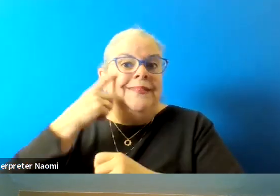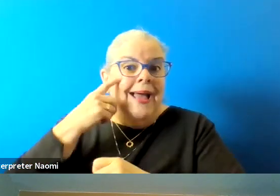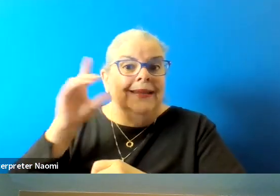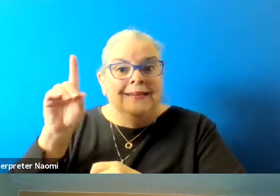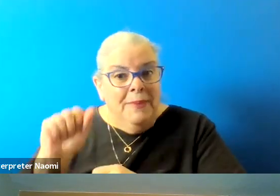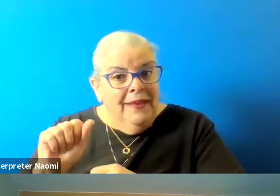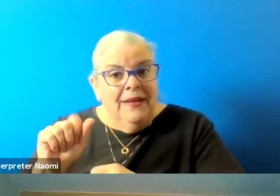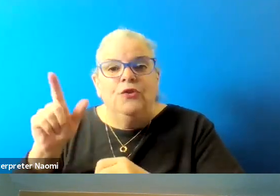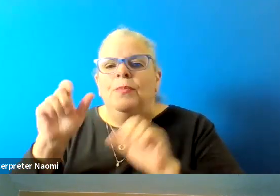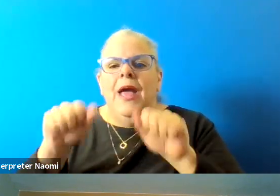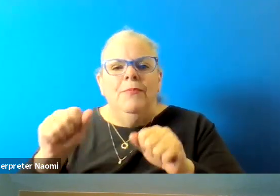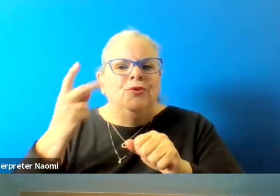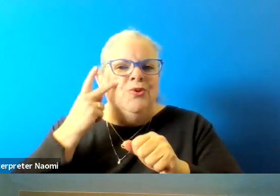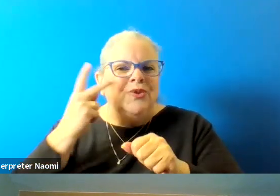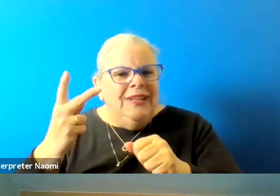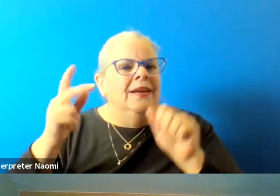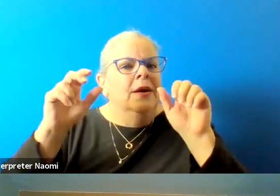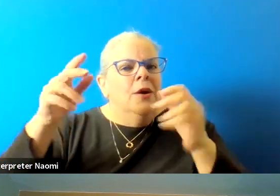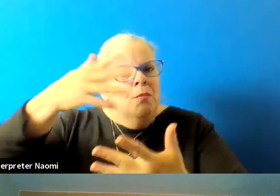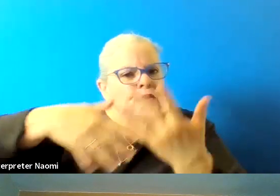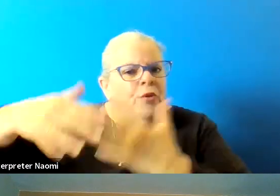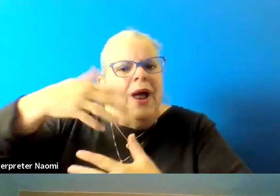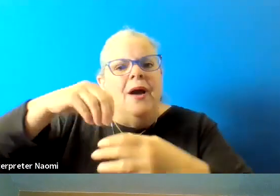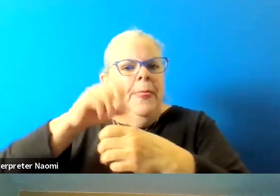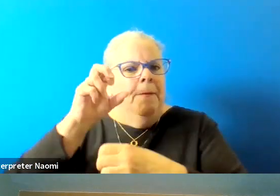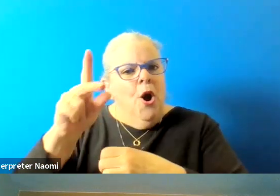to see and to move around into parks or open space.